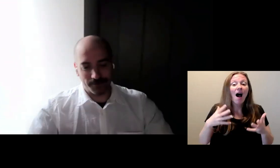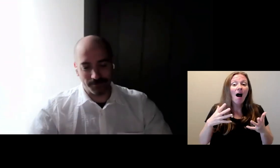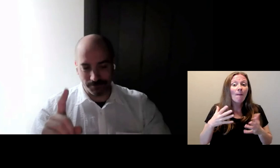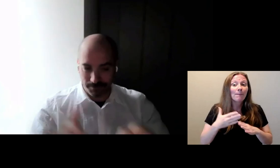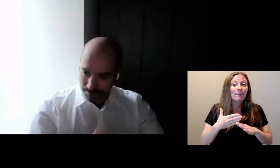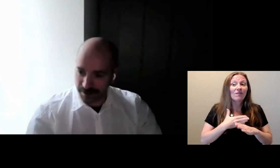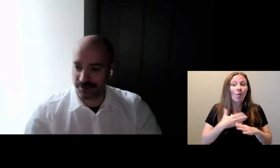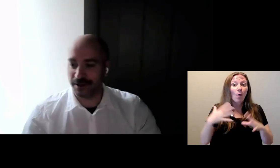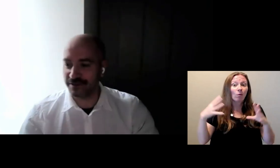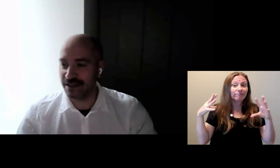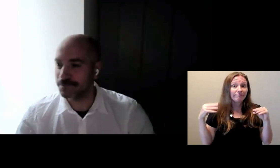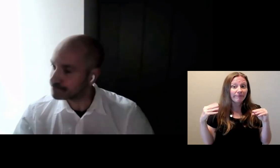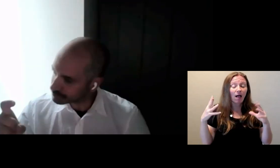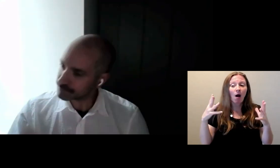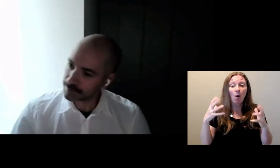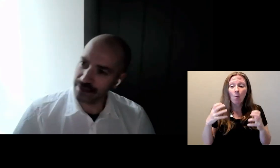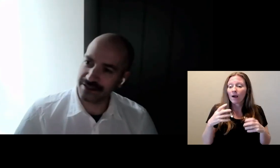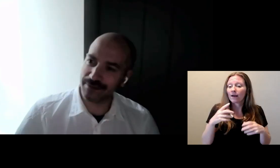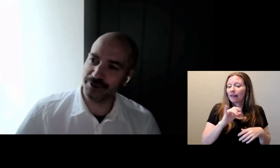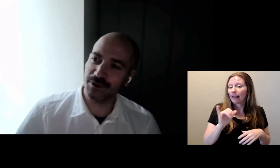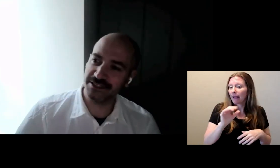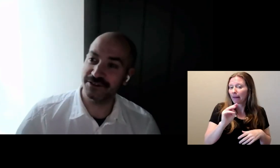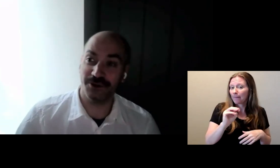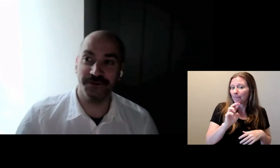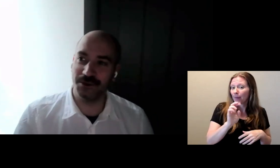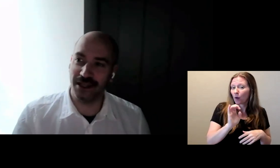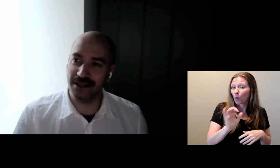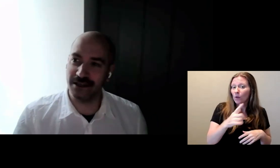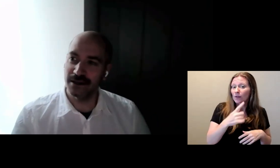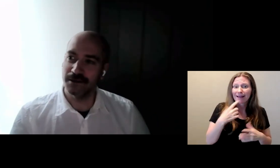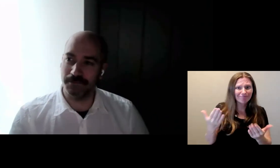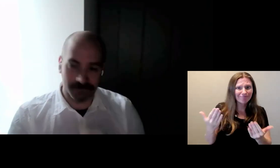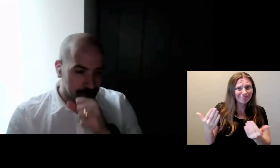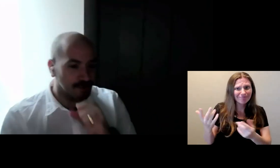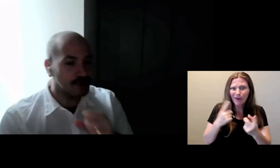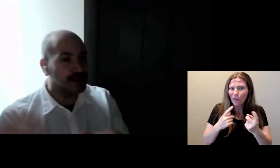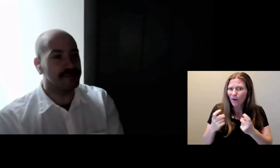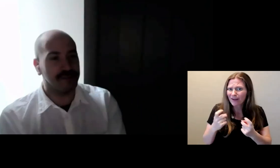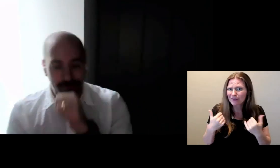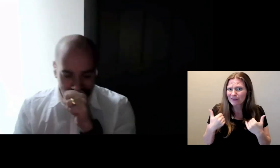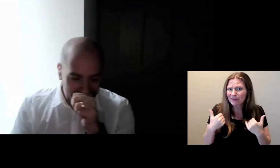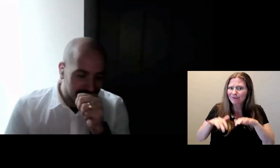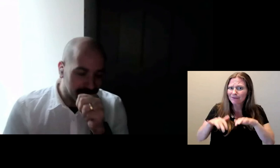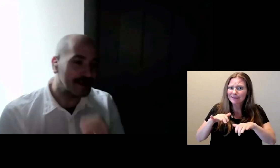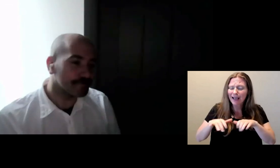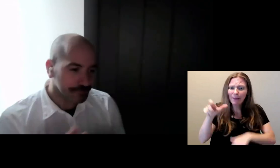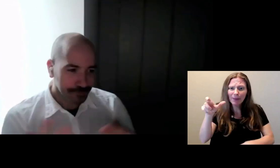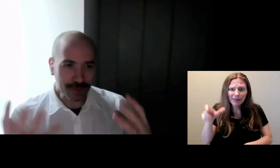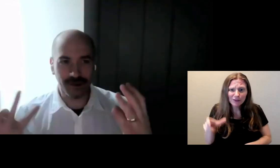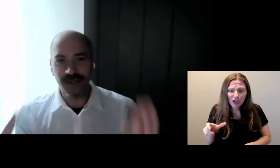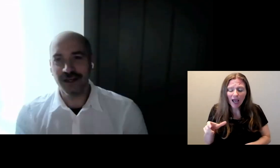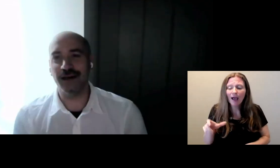Please, as Meryl said, type your questions, or if you would like, you can also... Excuse me!